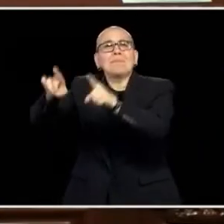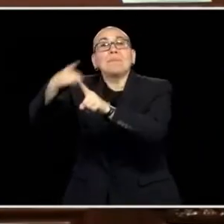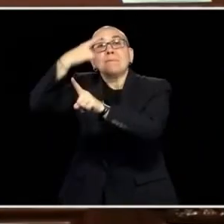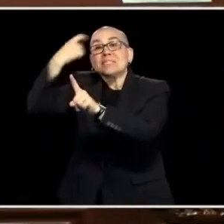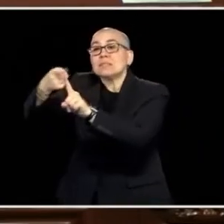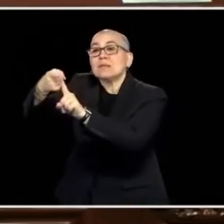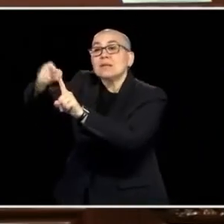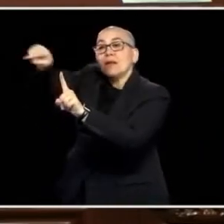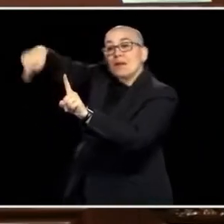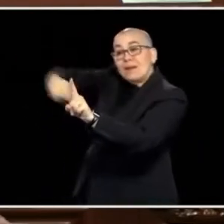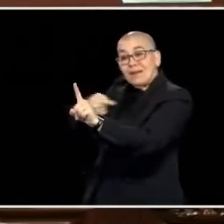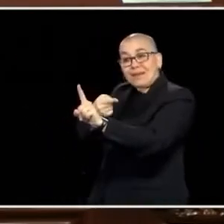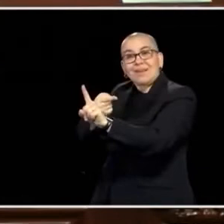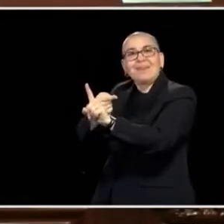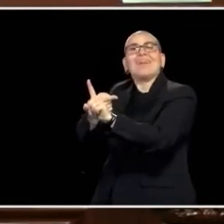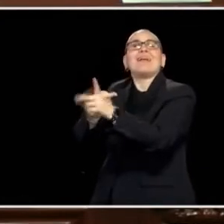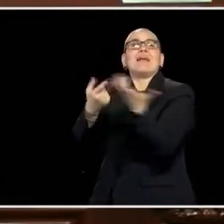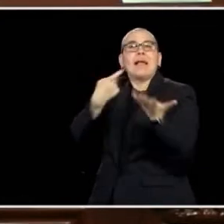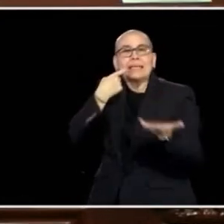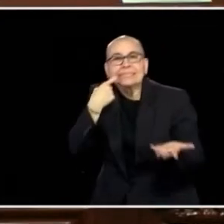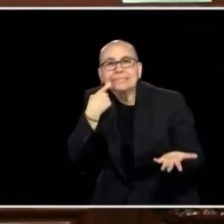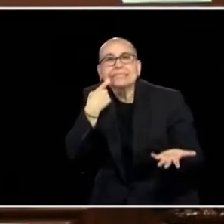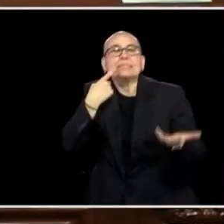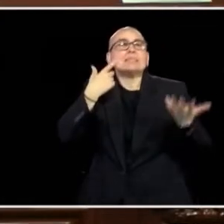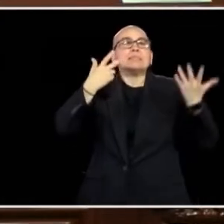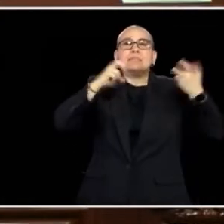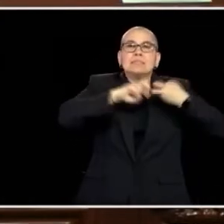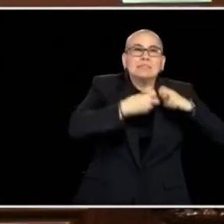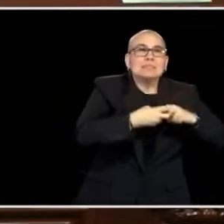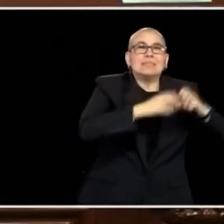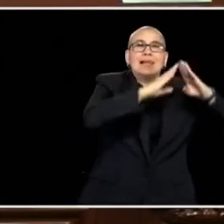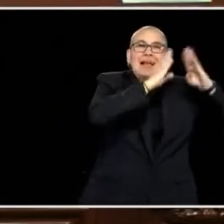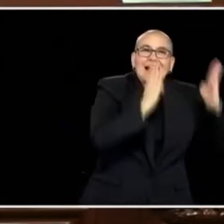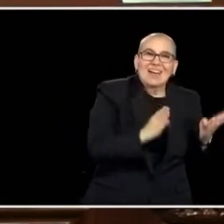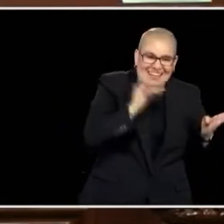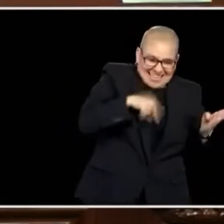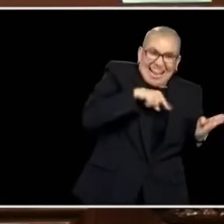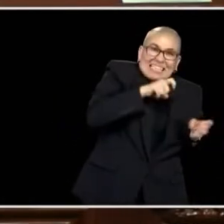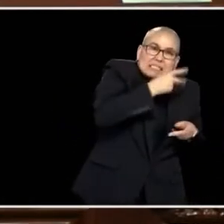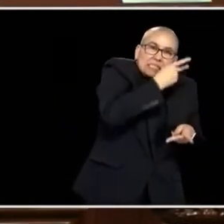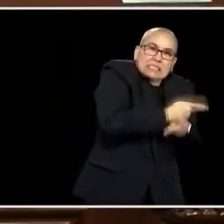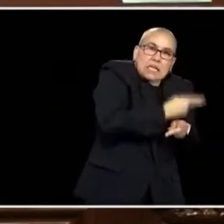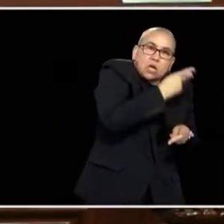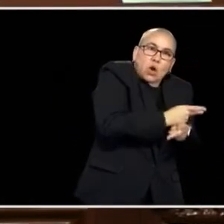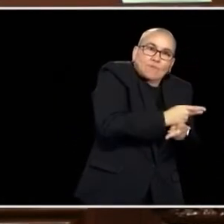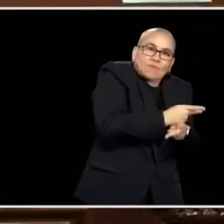OF US HAVE IN HERE. WE HAVE THE RESOURCES TO HELP MAKE THAT HAPPEN AND WE CAN START IMPACTING LIVES IN A REAL WAY.